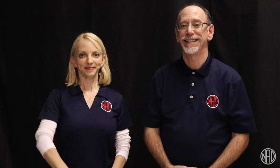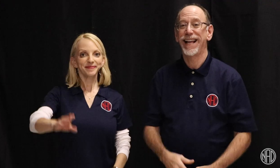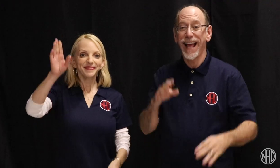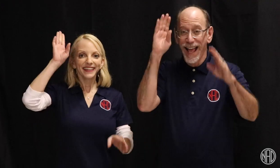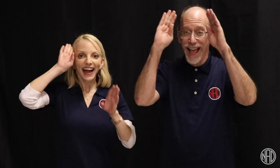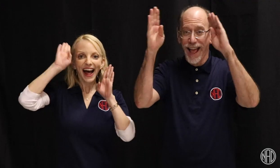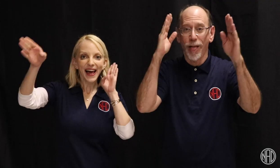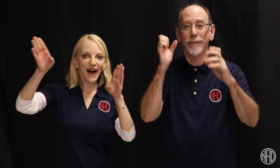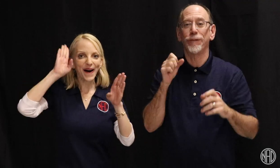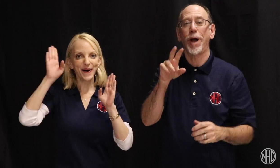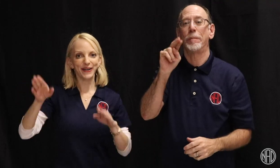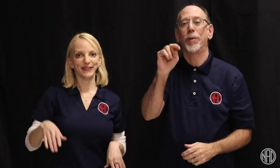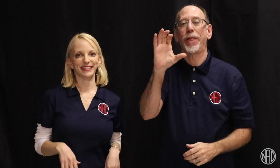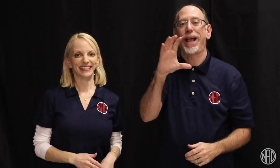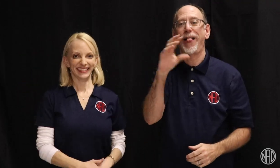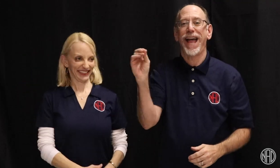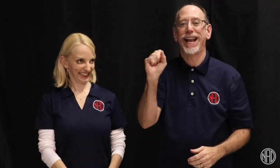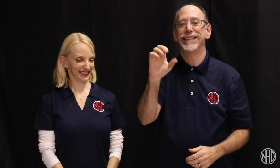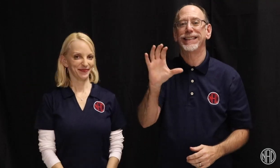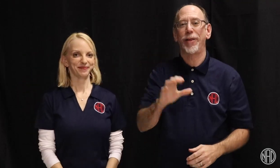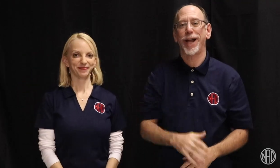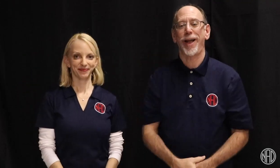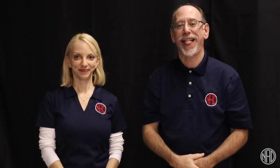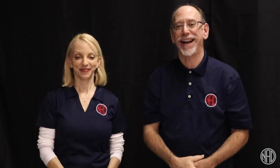Hello from North Carolina (NC) and South Carolina (SC).